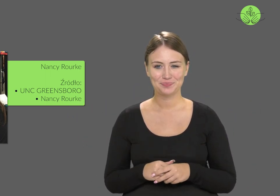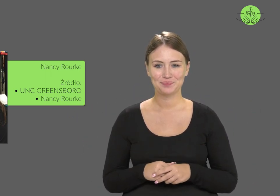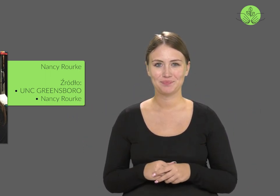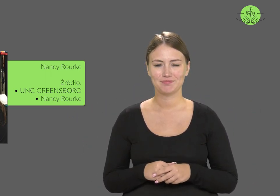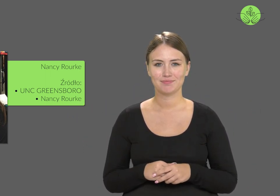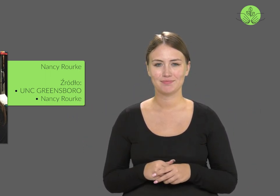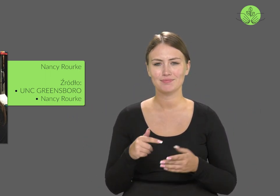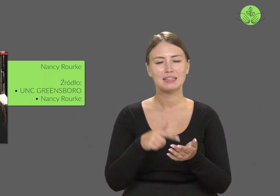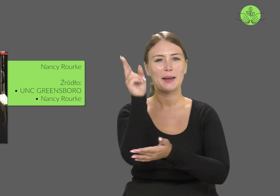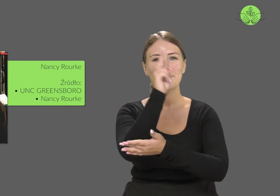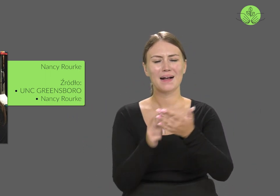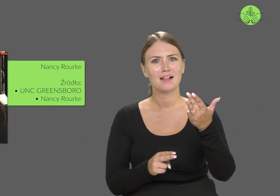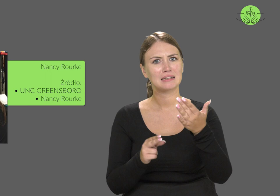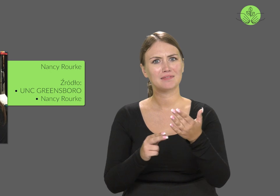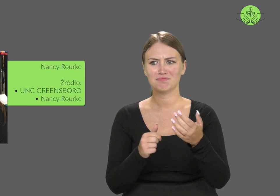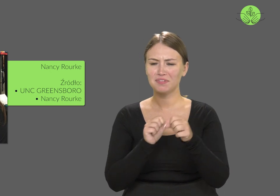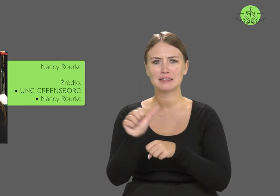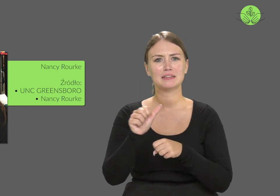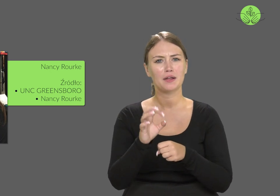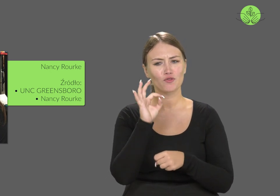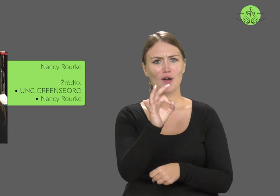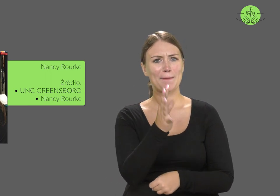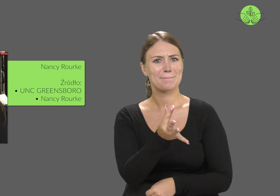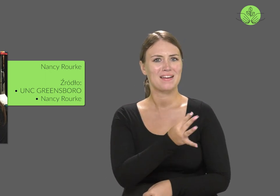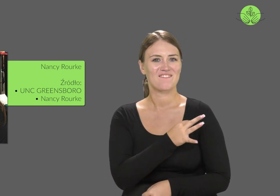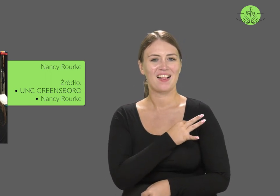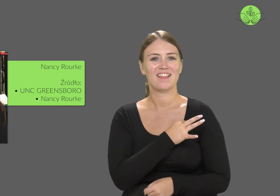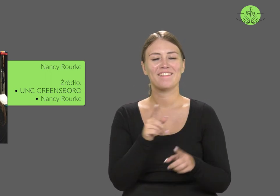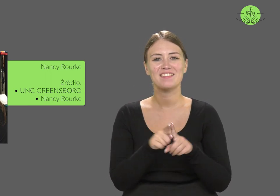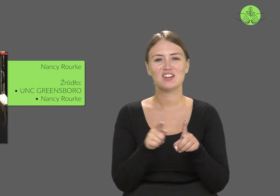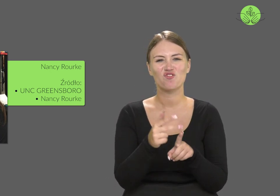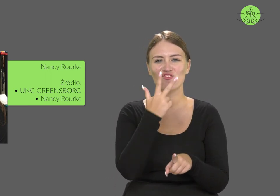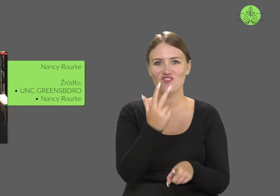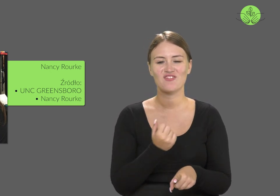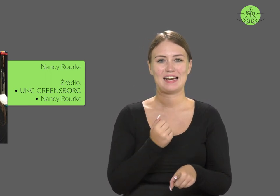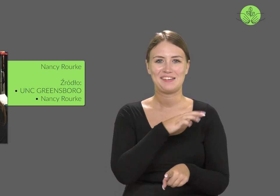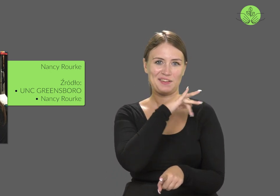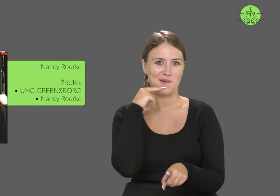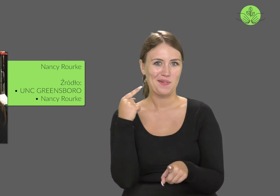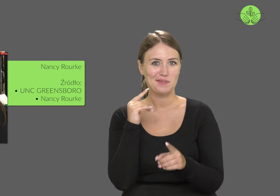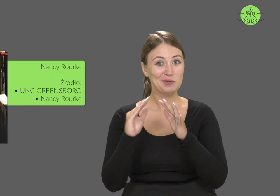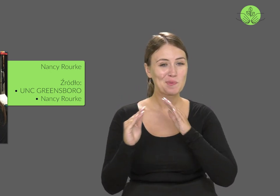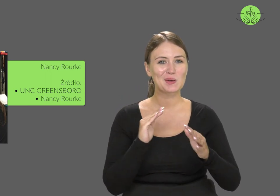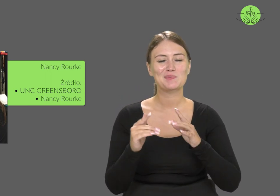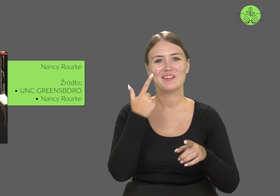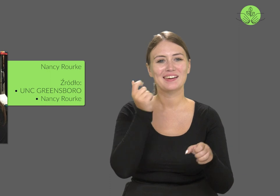She paints in a distinctive, vividly expressive style,